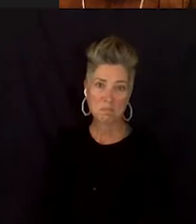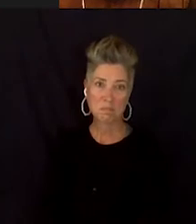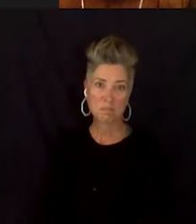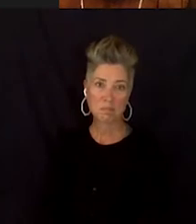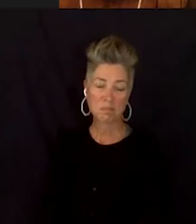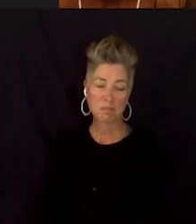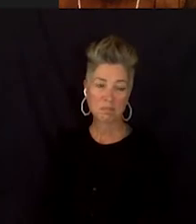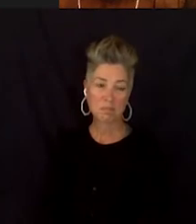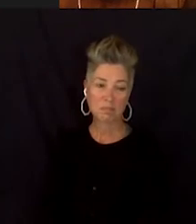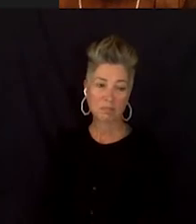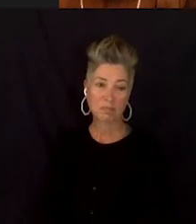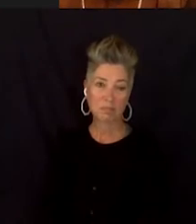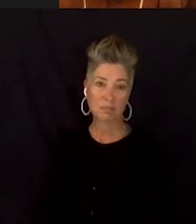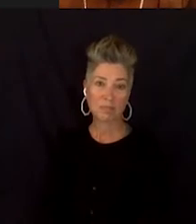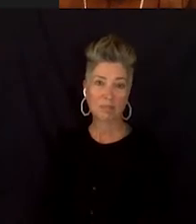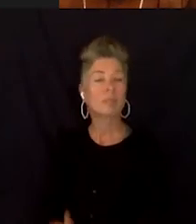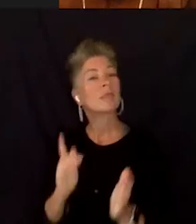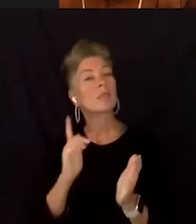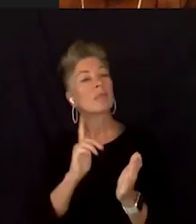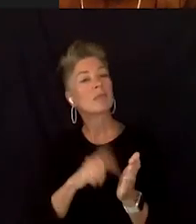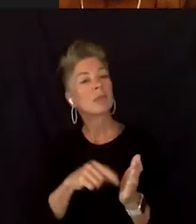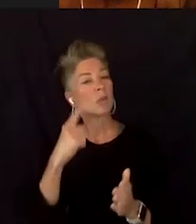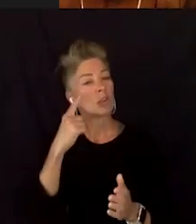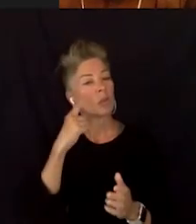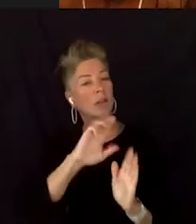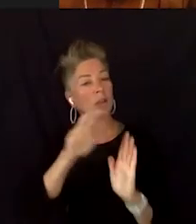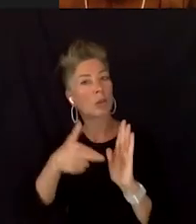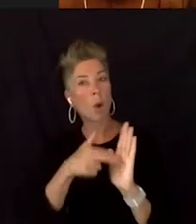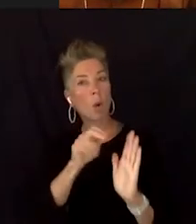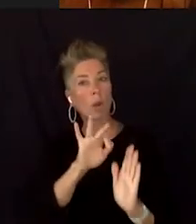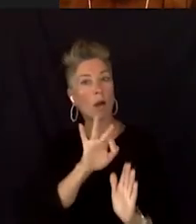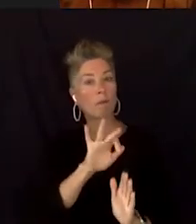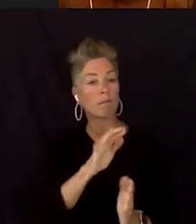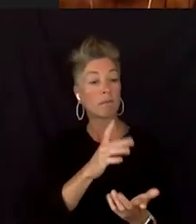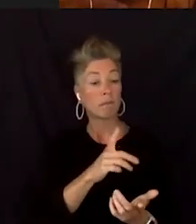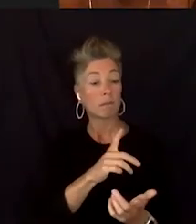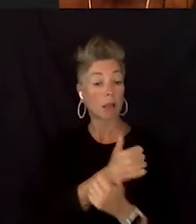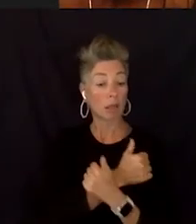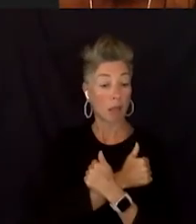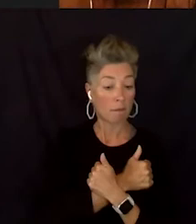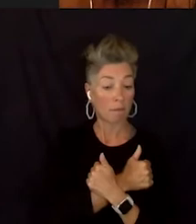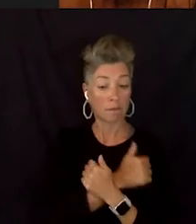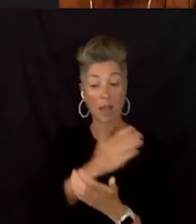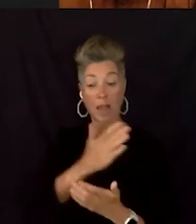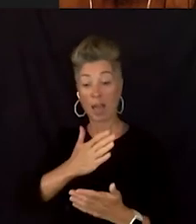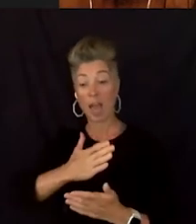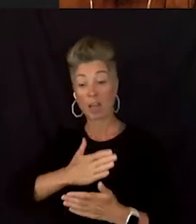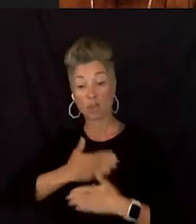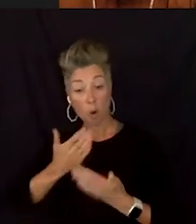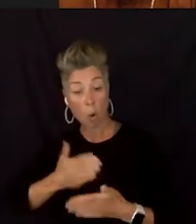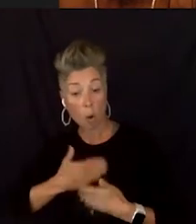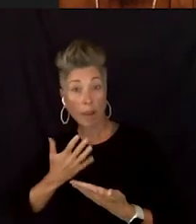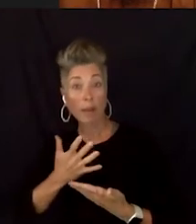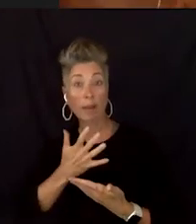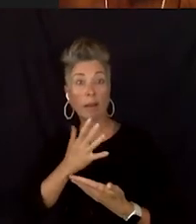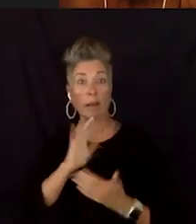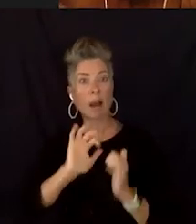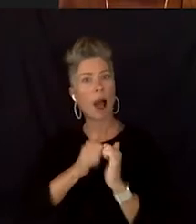What do you think the role of love and joy are in like the fight for liberation? You know, whether that be black liberation